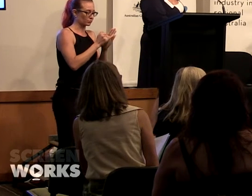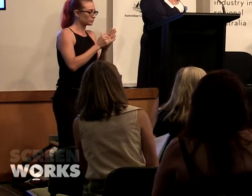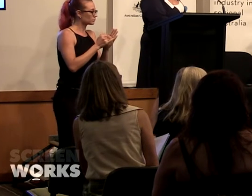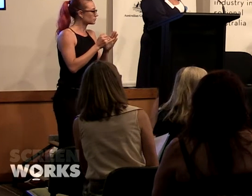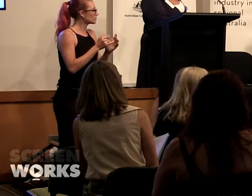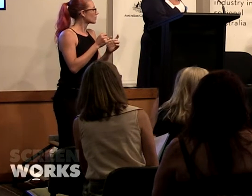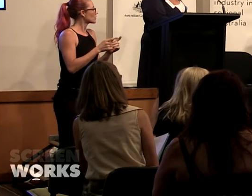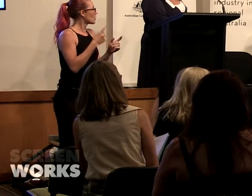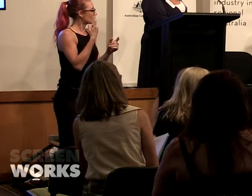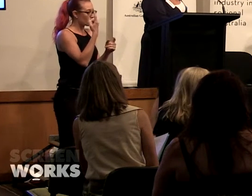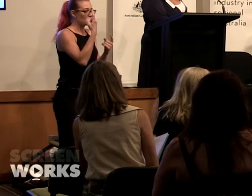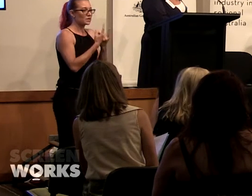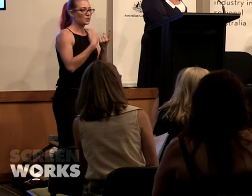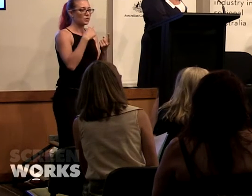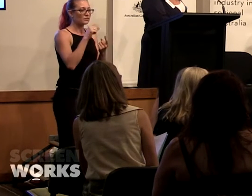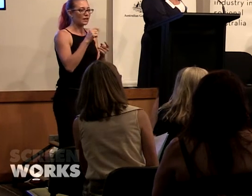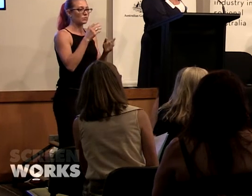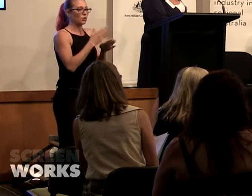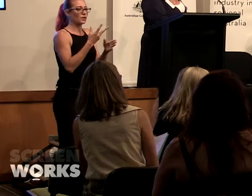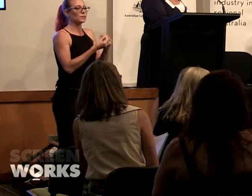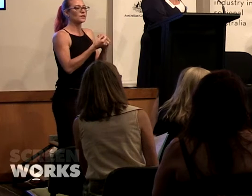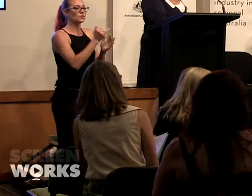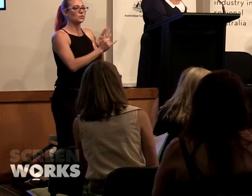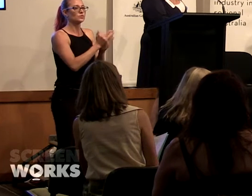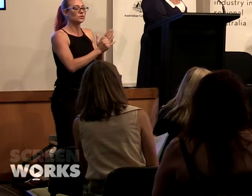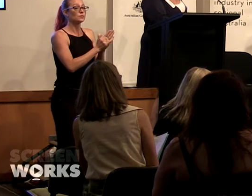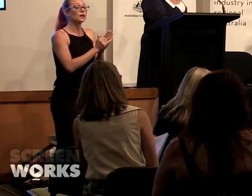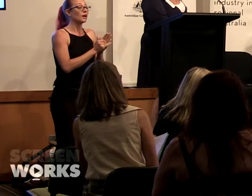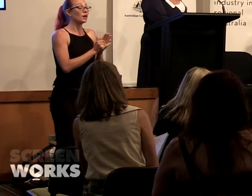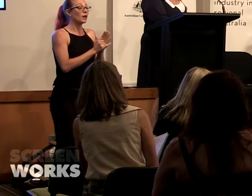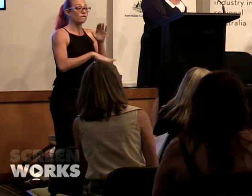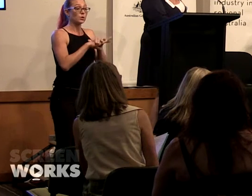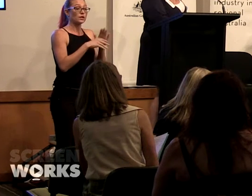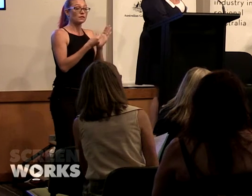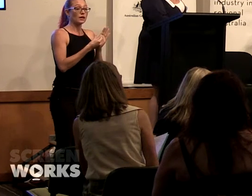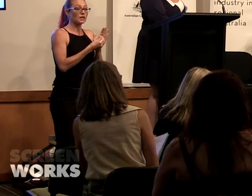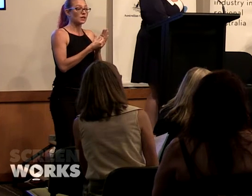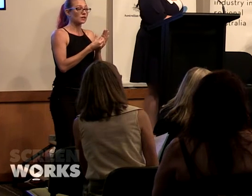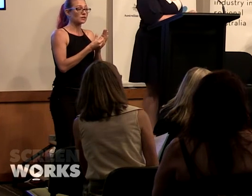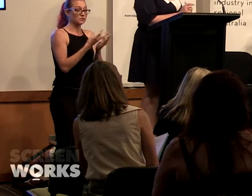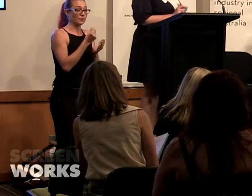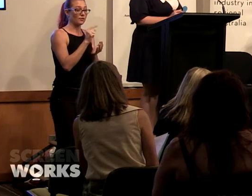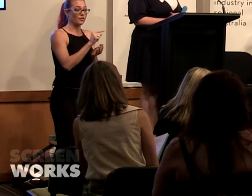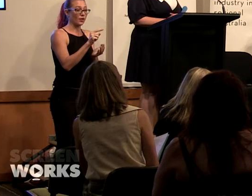done in terms of working with YouTube. And fully funding and some of those to actually go into